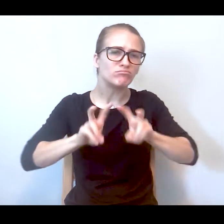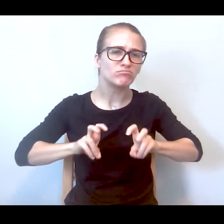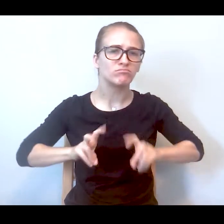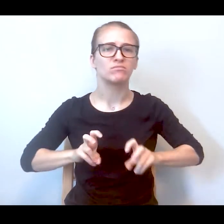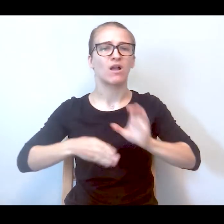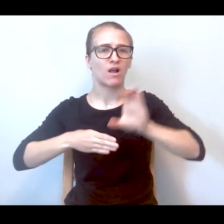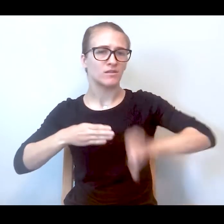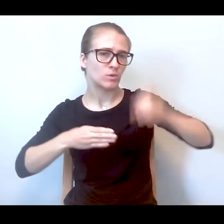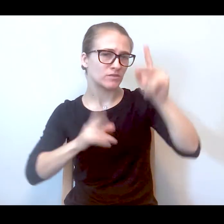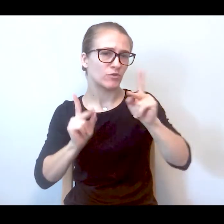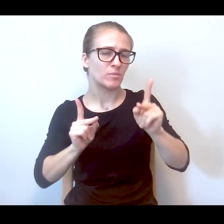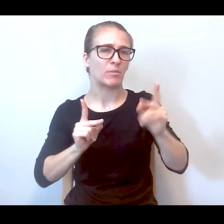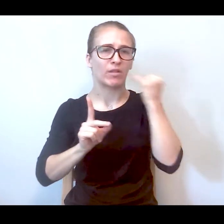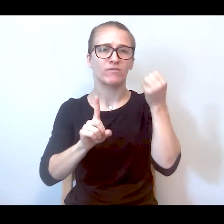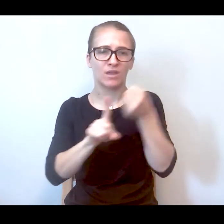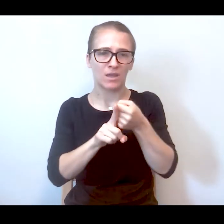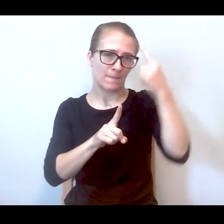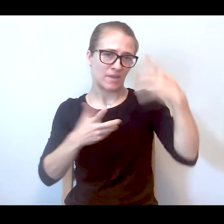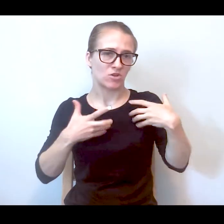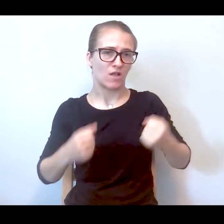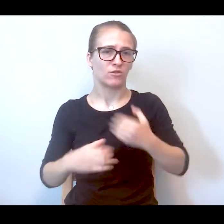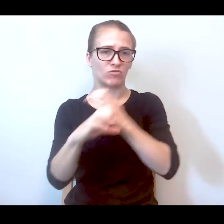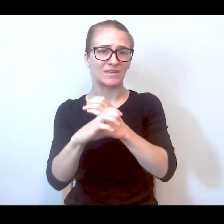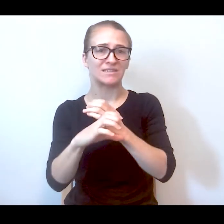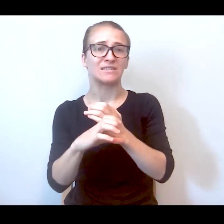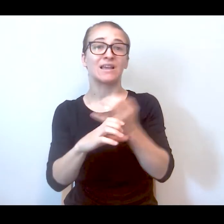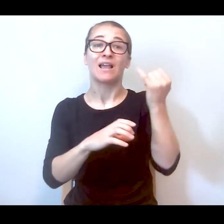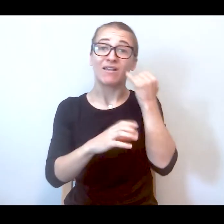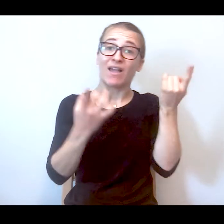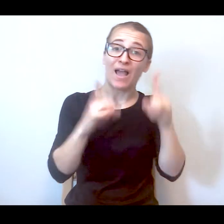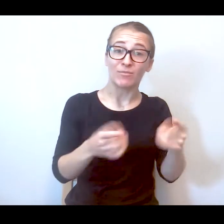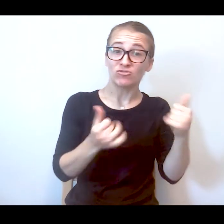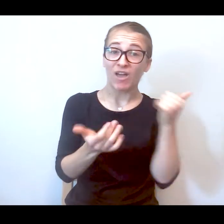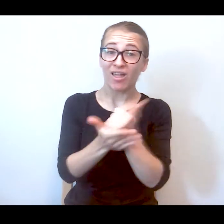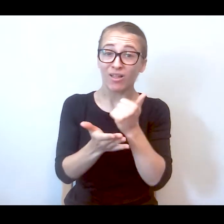people in mental health crisis when they or someone